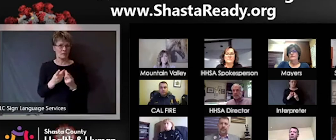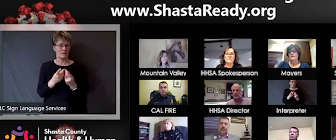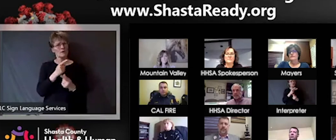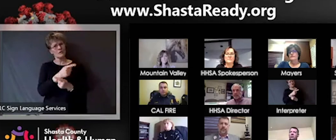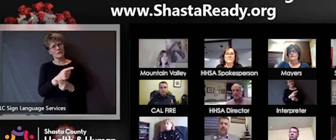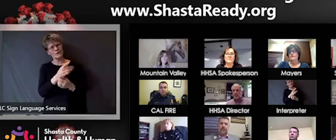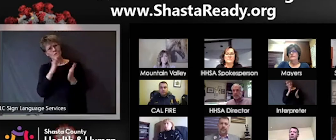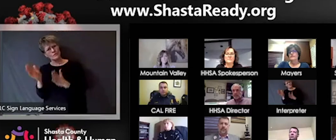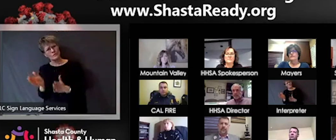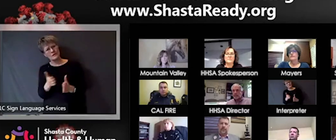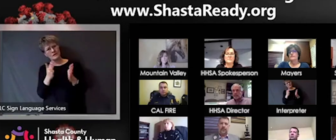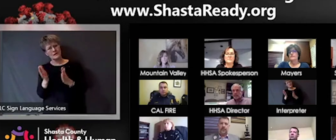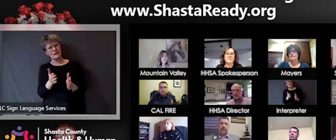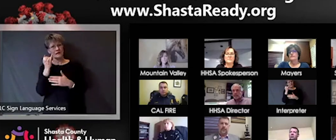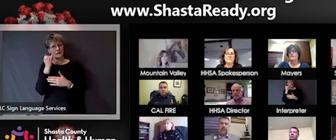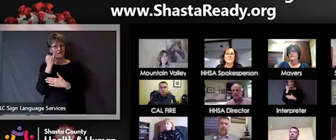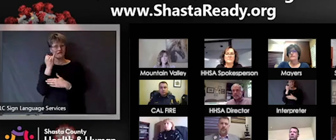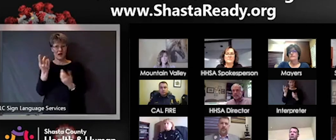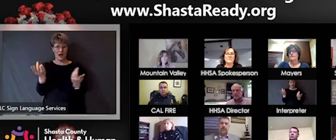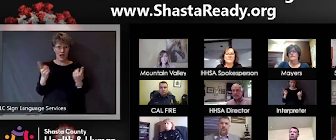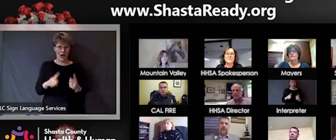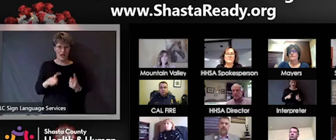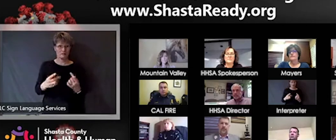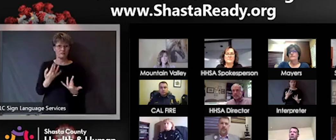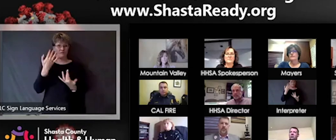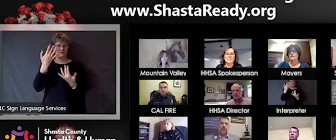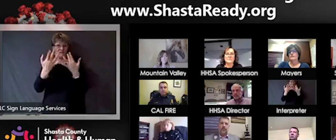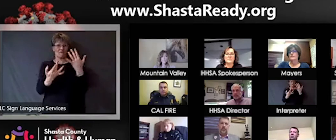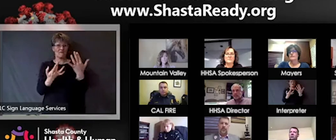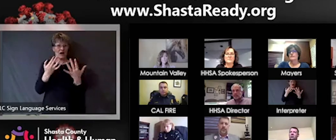if all of a sudden fire season comes along and this issue is still ongoing